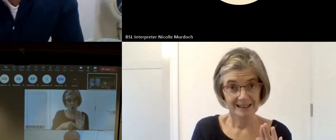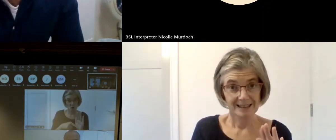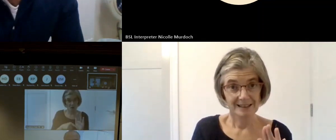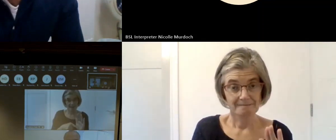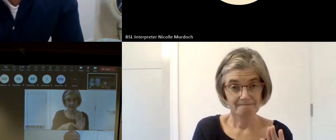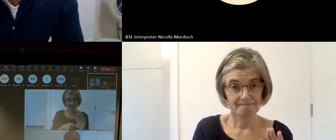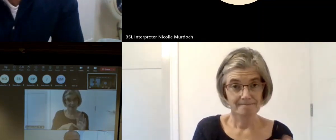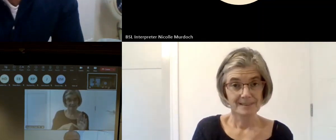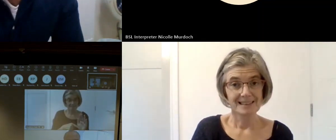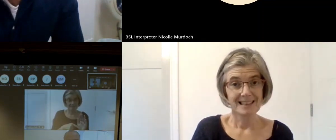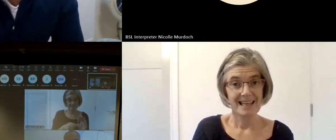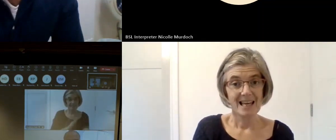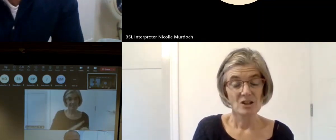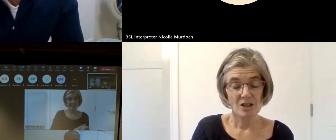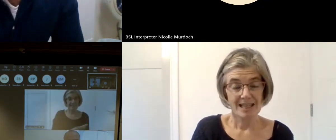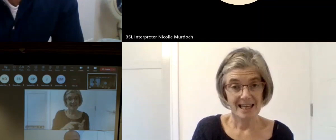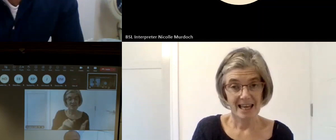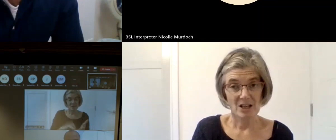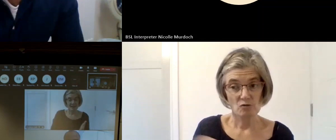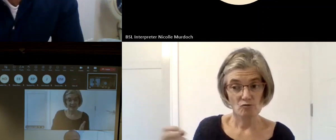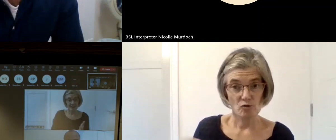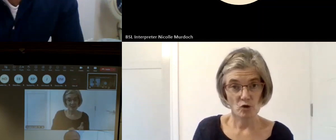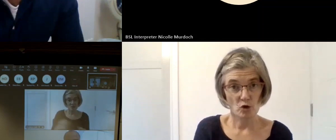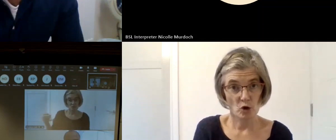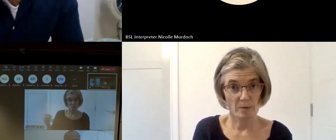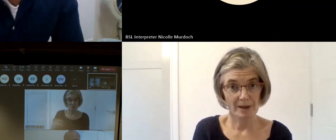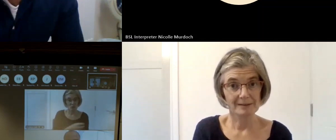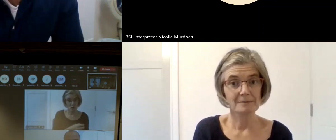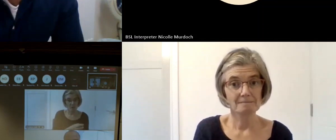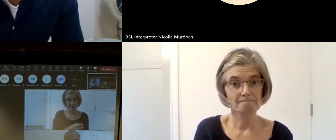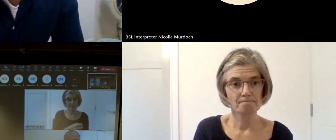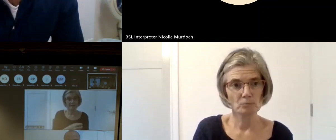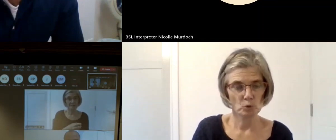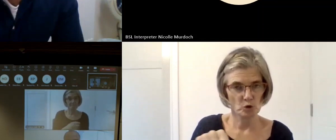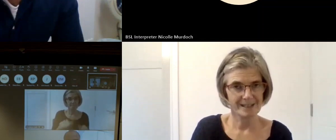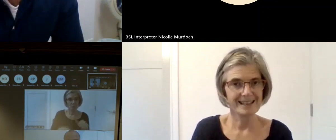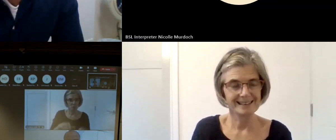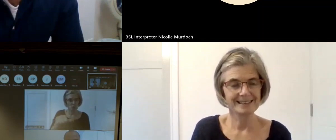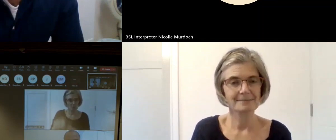processes from a culture diversity inclusion perspective and another which looks at engaging